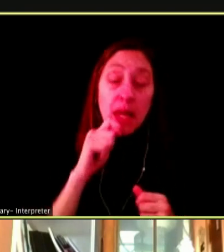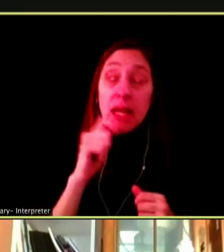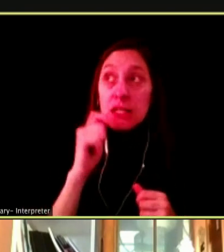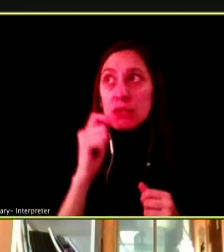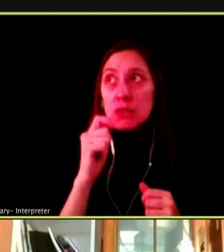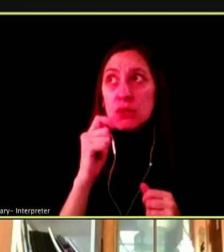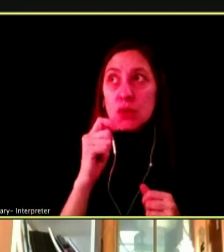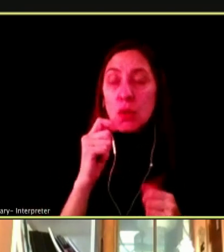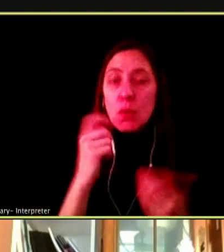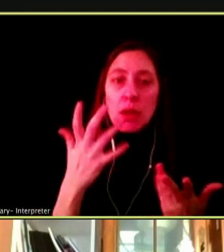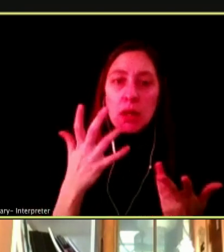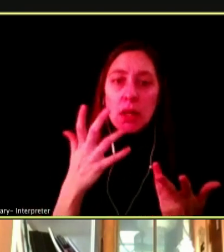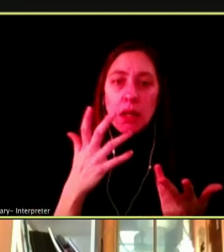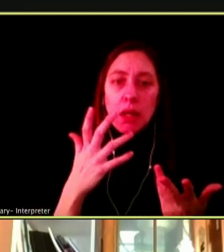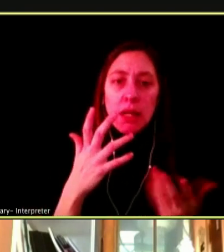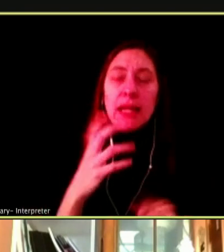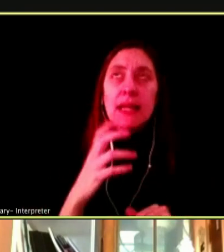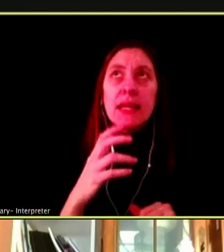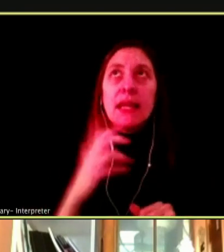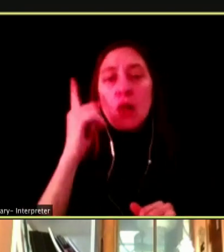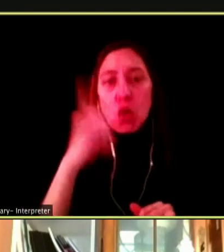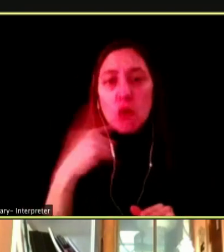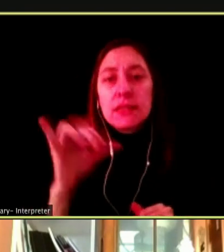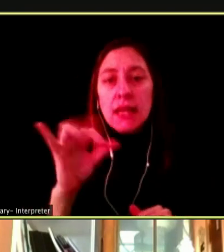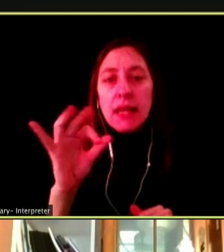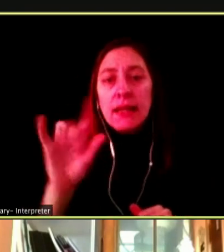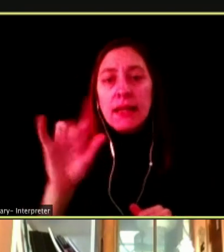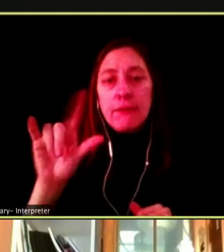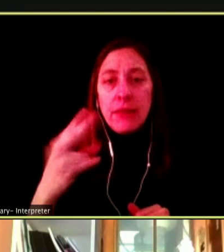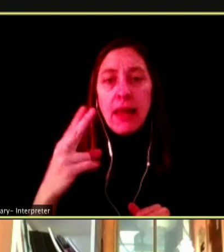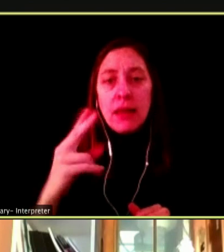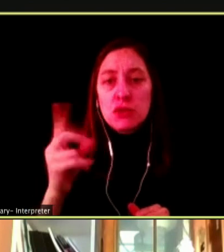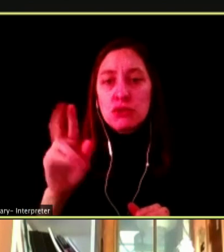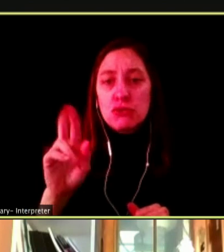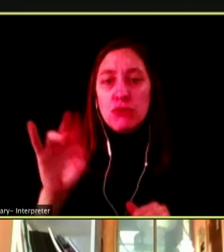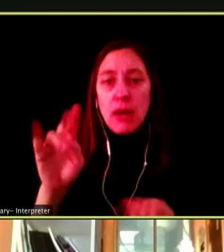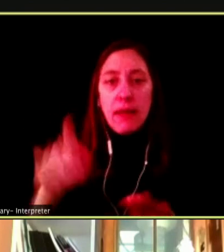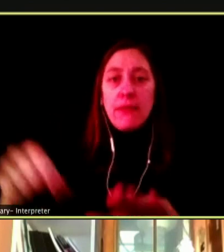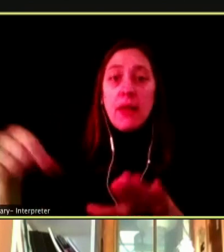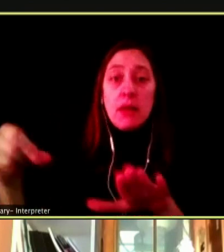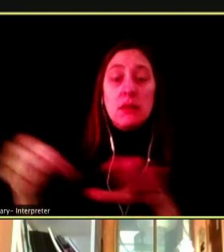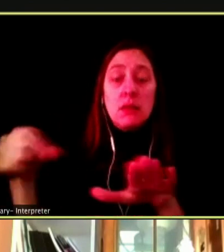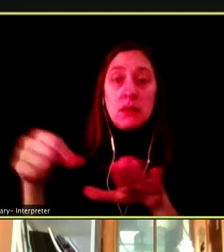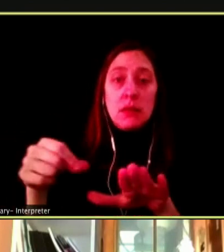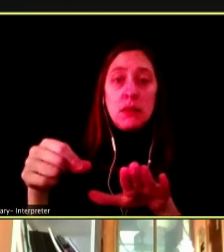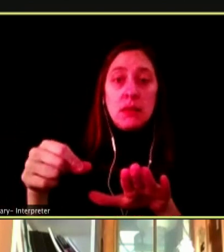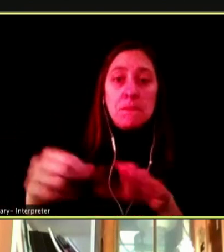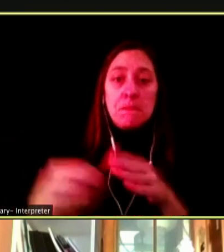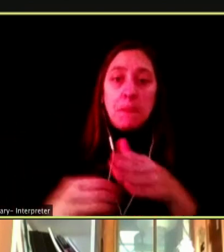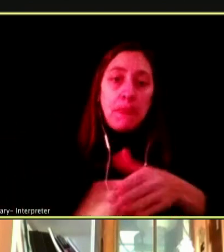IT LOOKS LIKE A FLASH DRIVE AND IF A STUDENT CAN JUST LEAVE THAT DESIGN VERY INTENTIONAL.